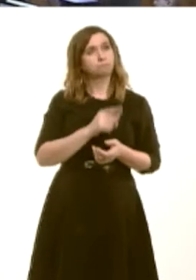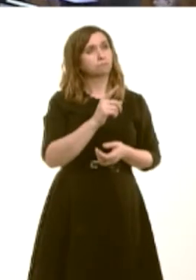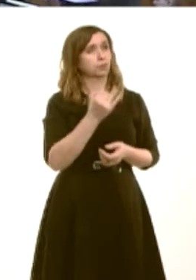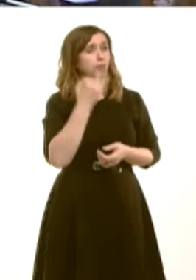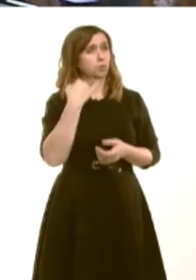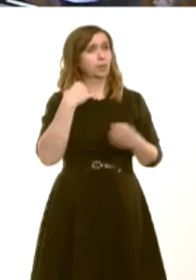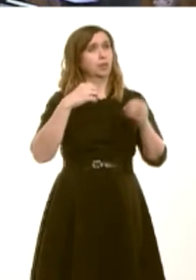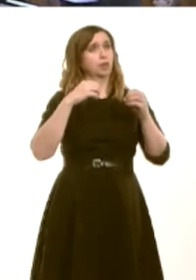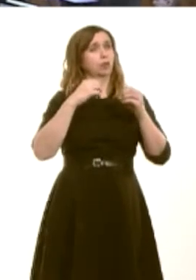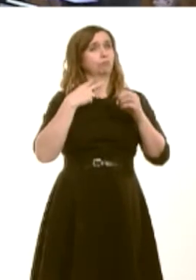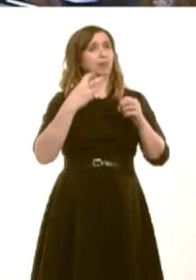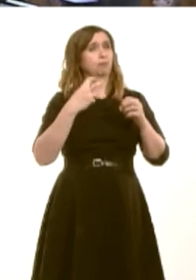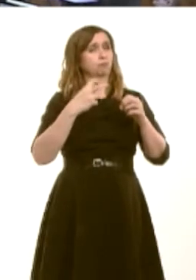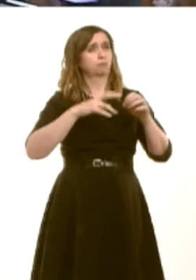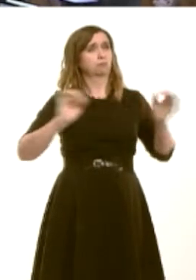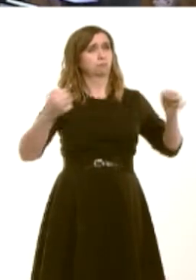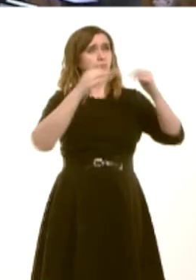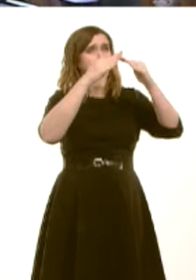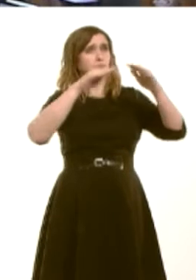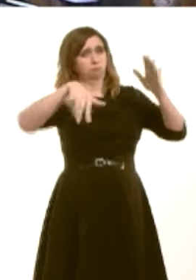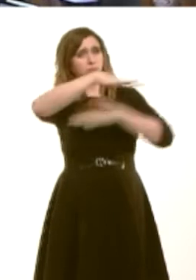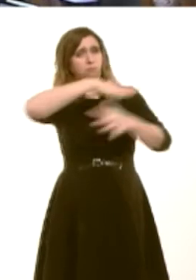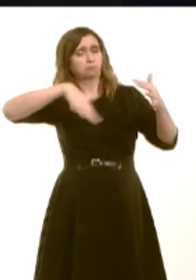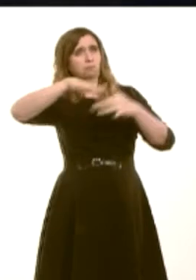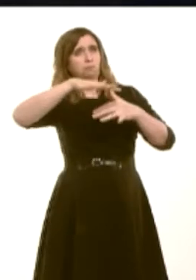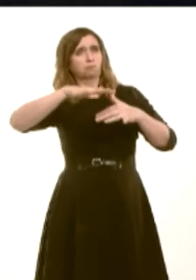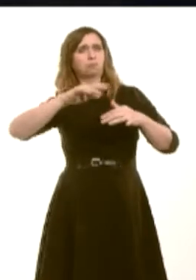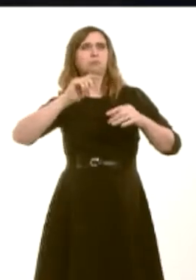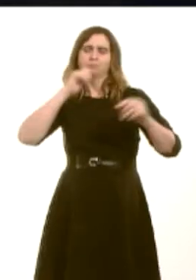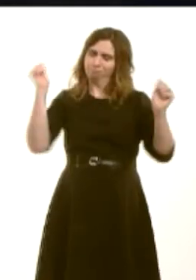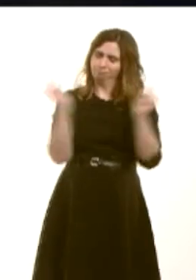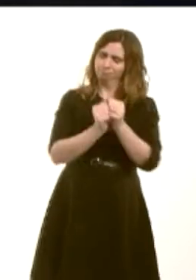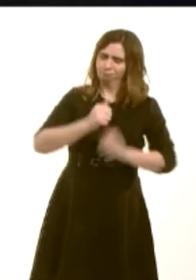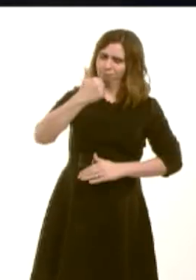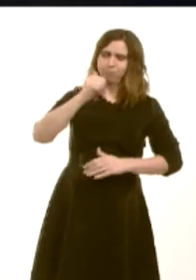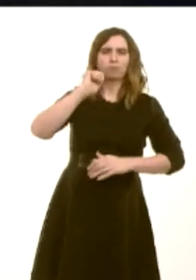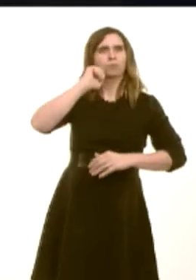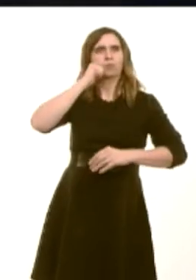Beacons National Park planning authority gave the go-ahead to a multi-million pound redevelopment